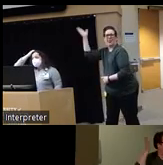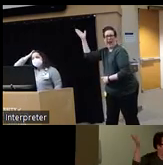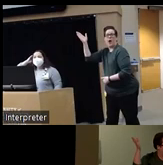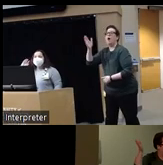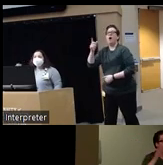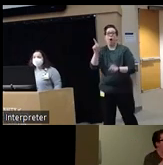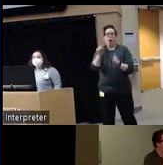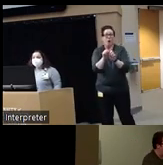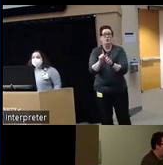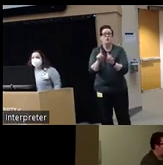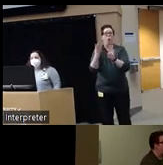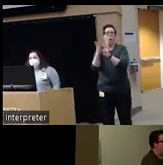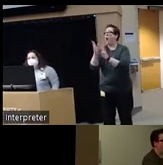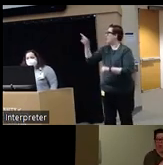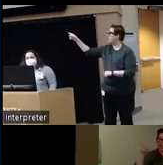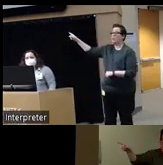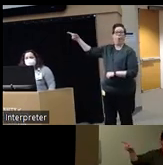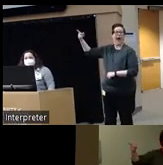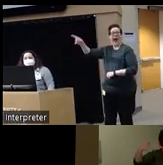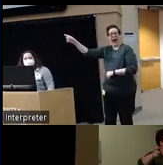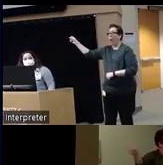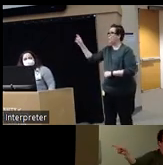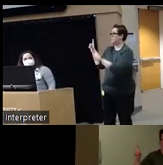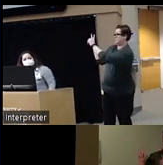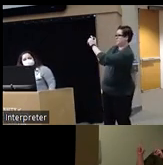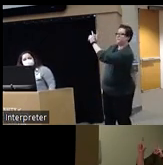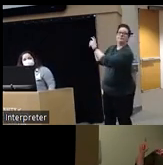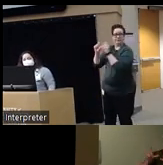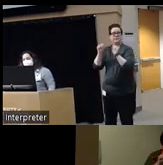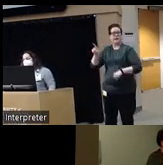to the doors on your way out so even if you have to step out a little bit early you should be able